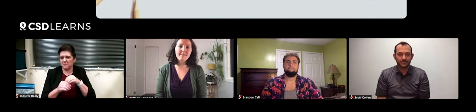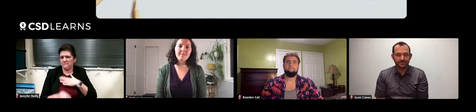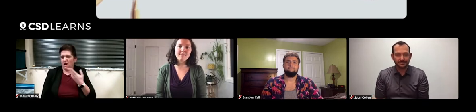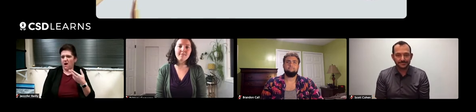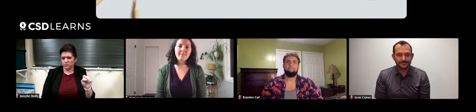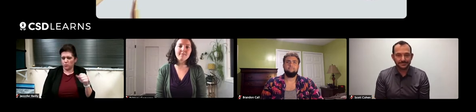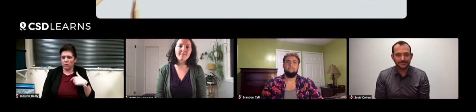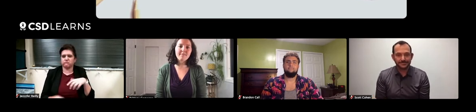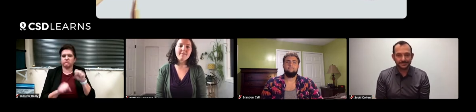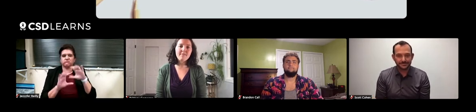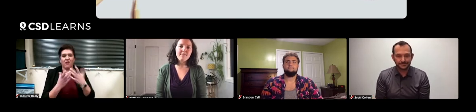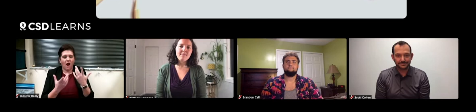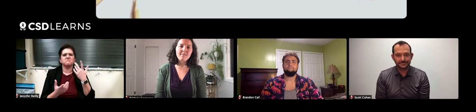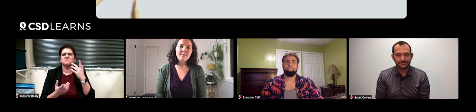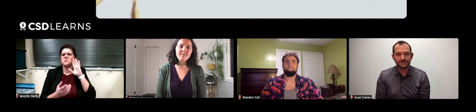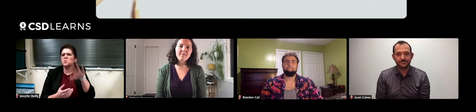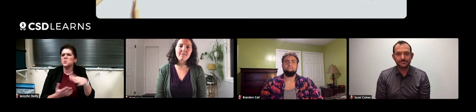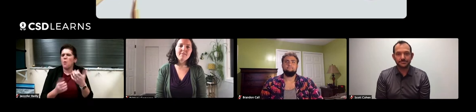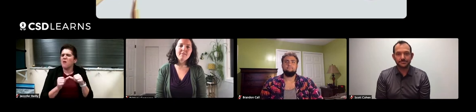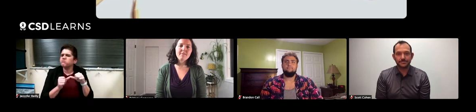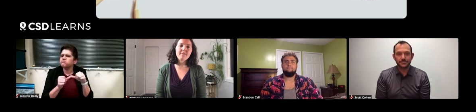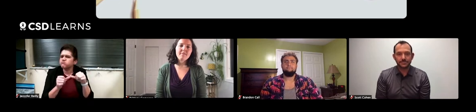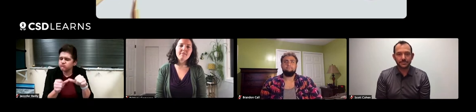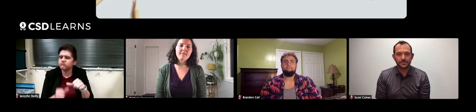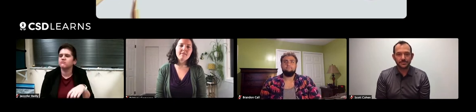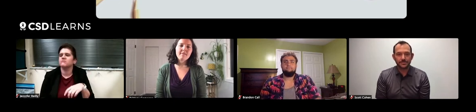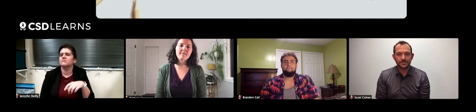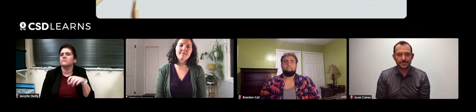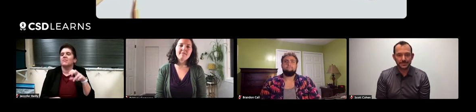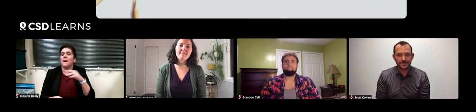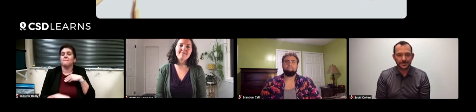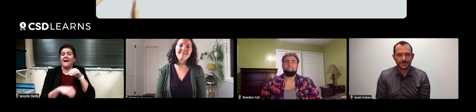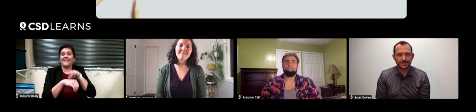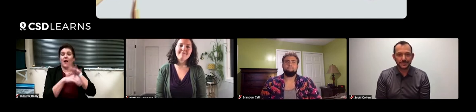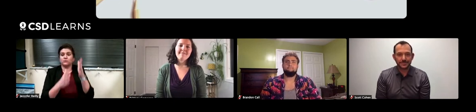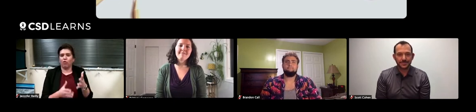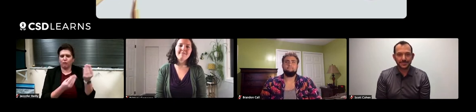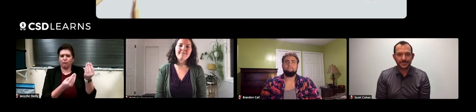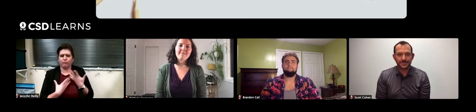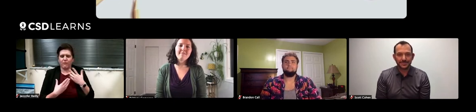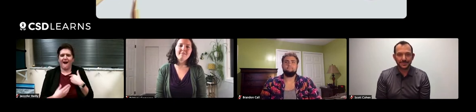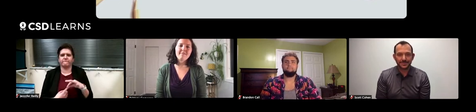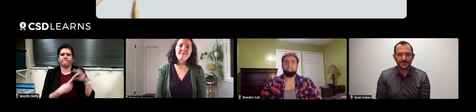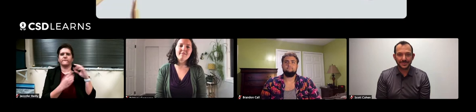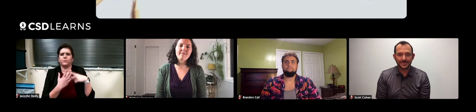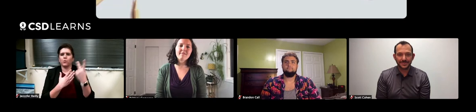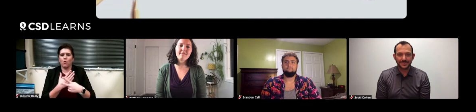that was offered in my high school. And I knew I wanted to continue those studies. And my teacher told me about a special program